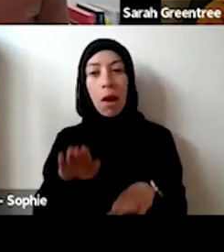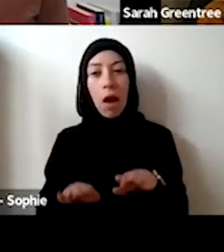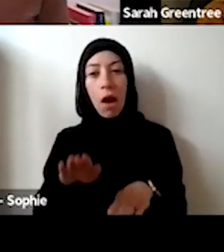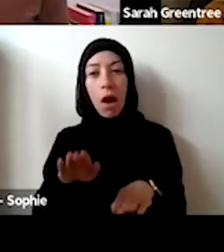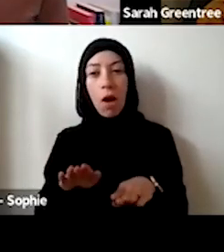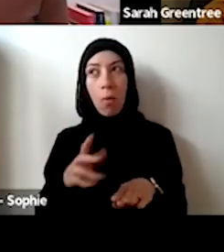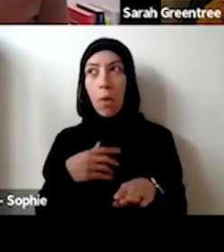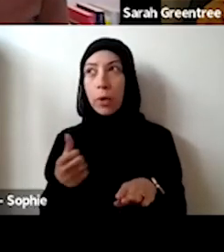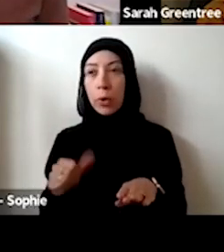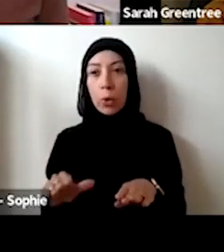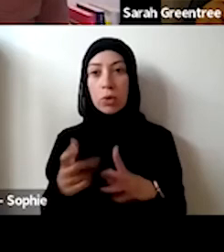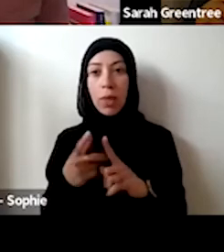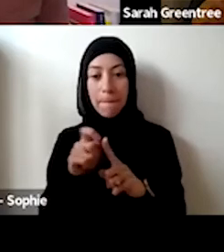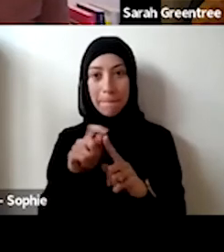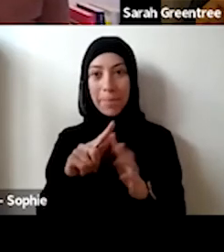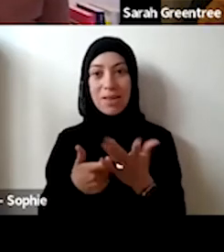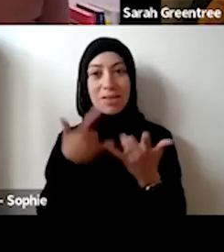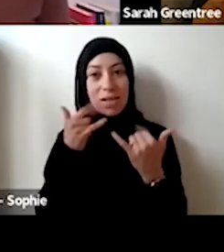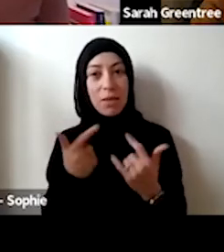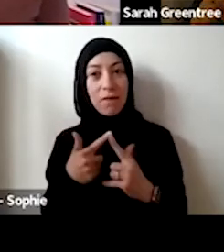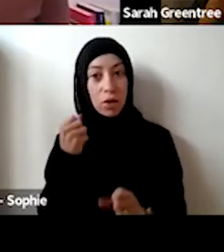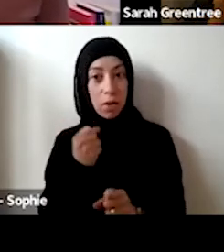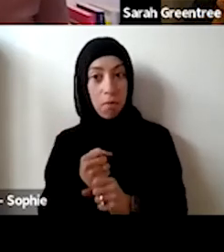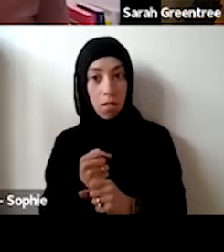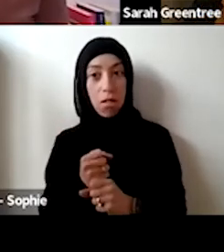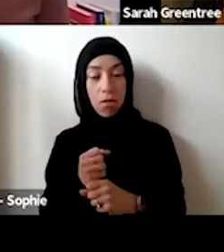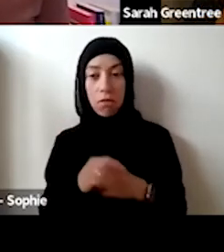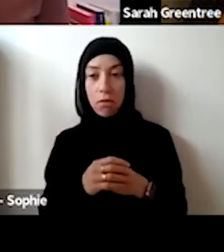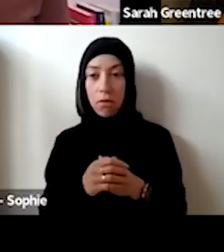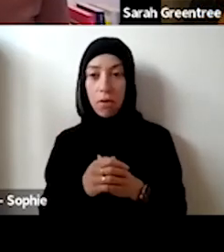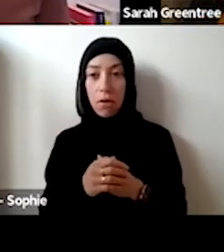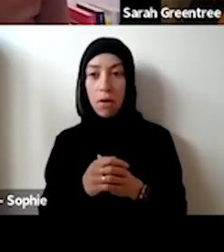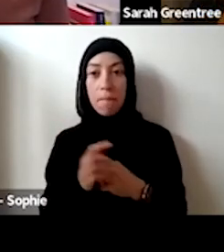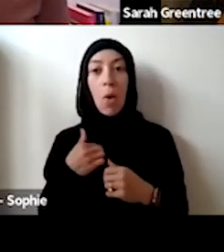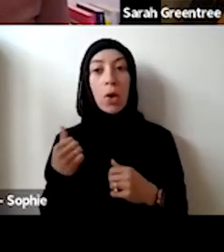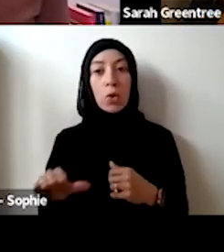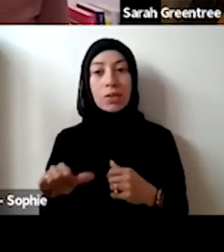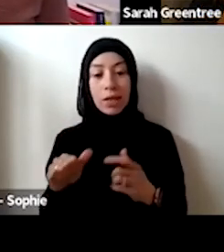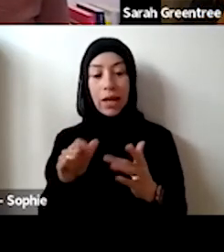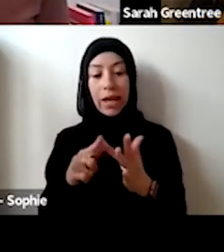that are similar to what we would have through a peer assessment process. But, we use industry advisers through an appear assessment process. But we're using industry advisors, because at